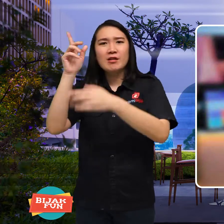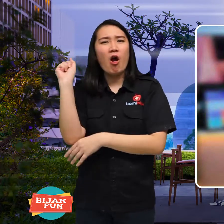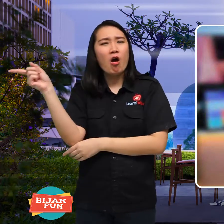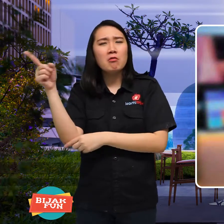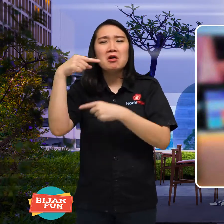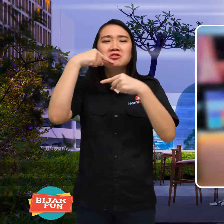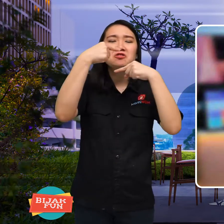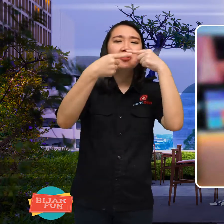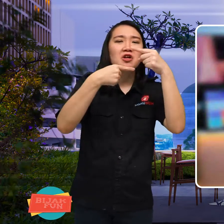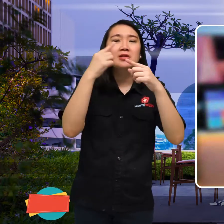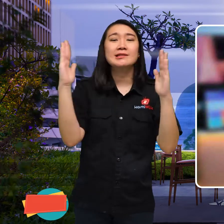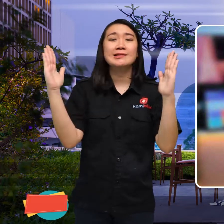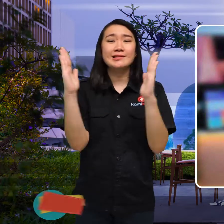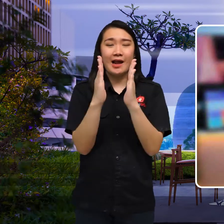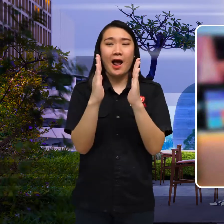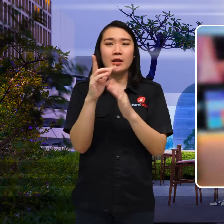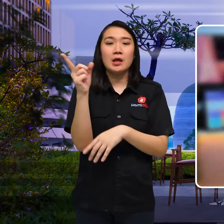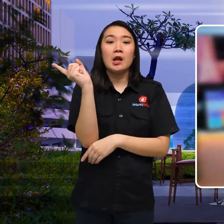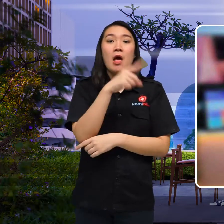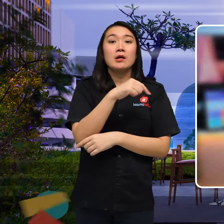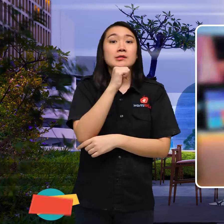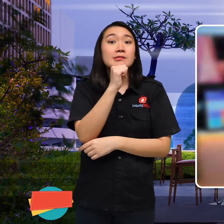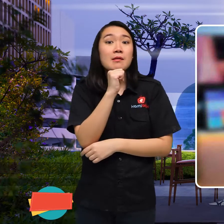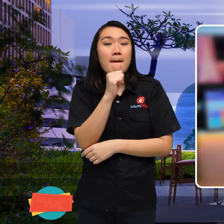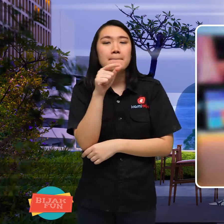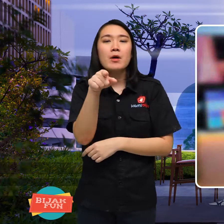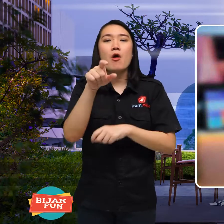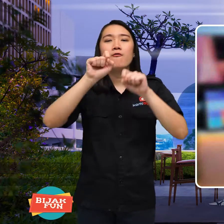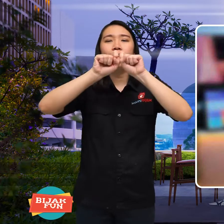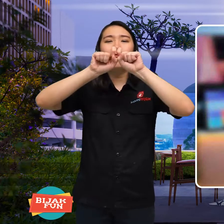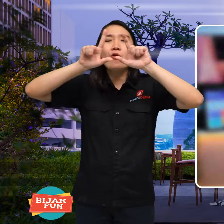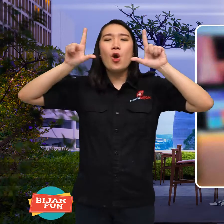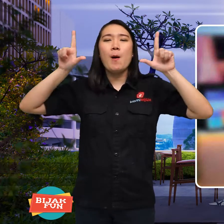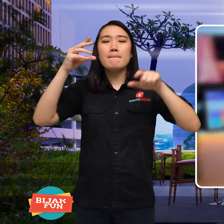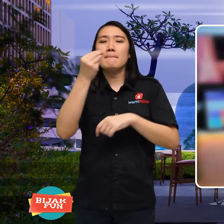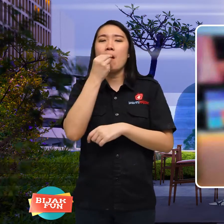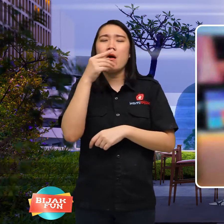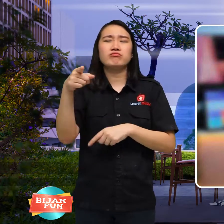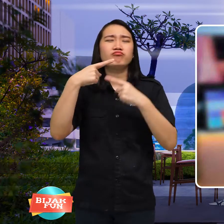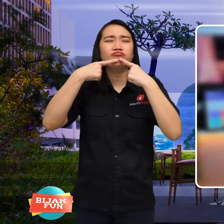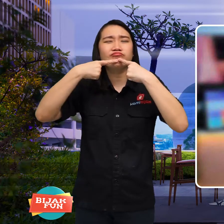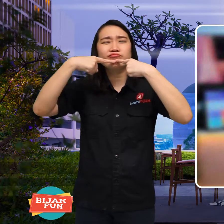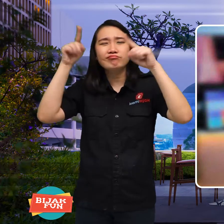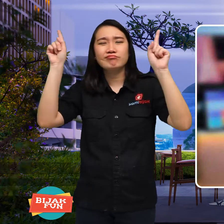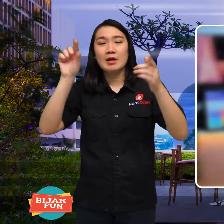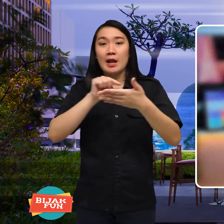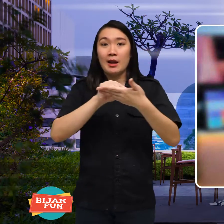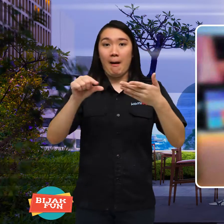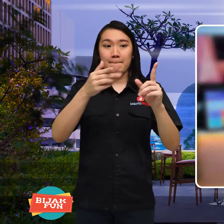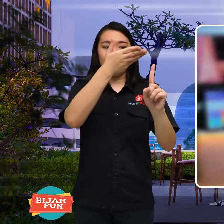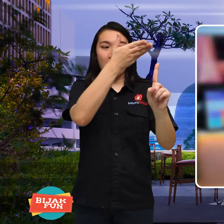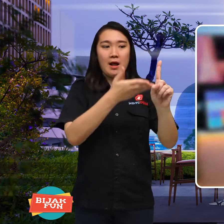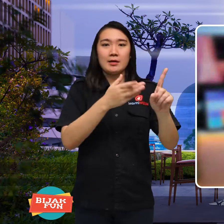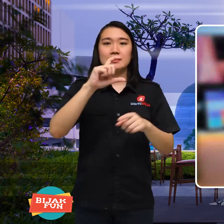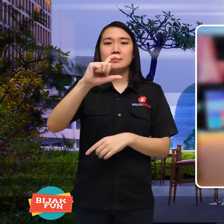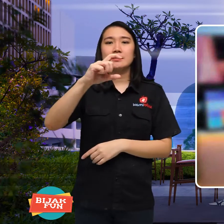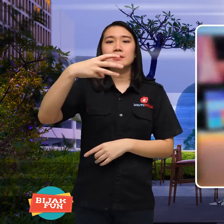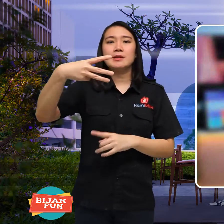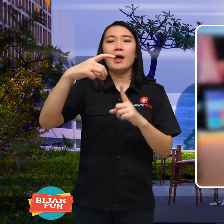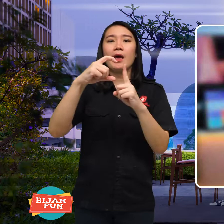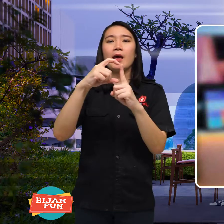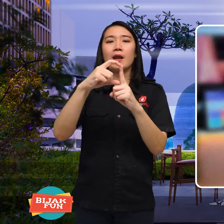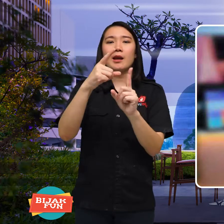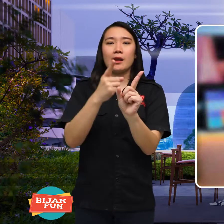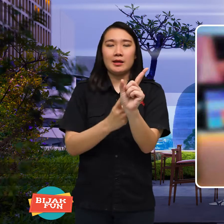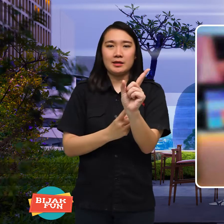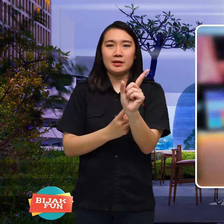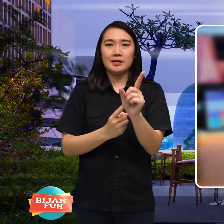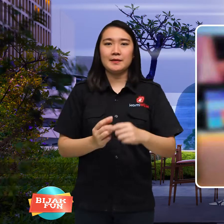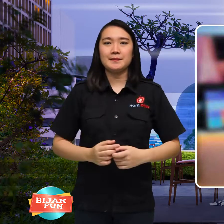This short story begins with a A famous food vlogger named Ceddy.